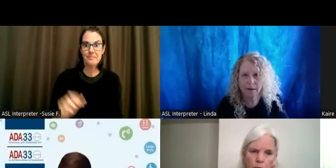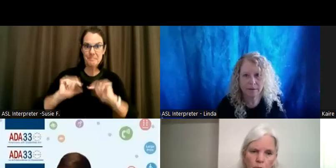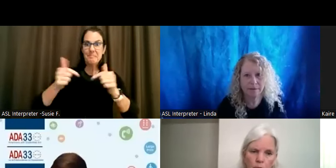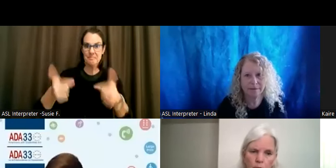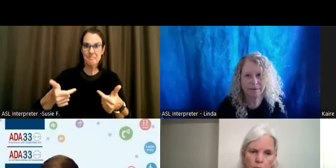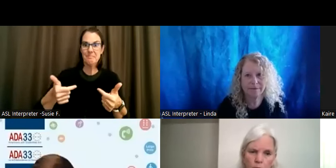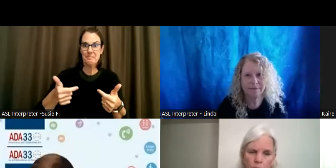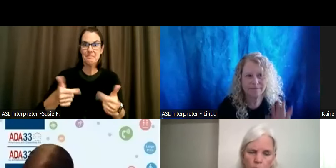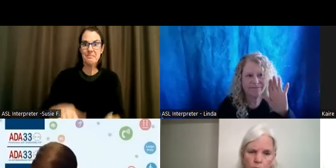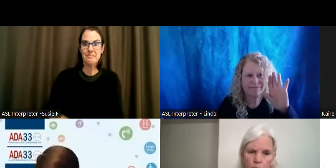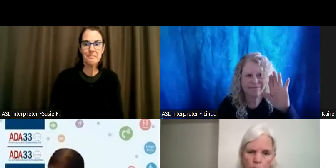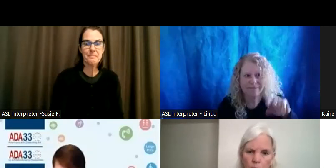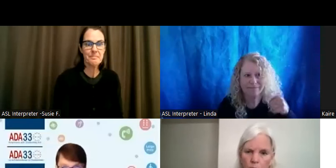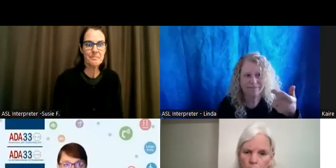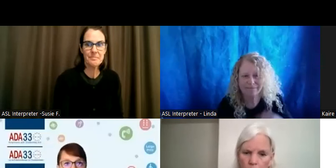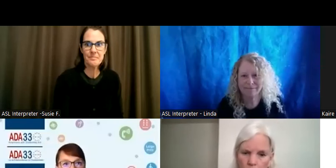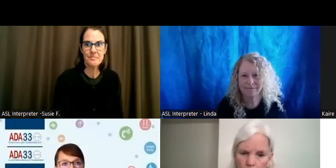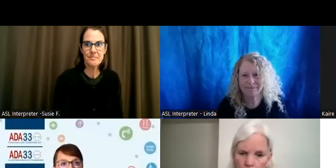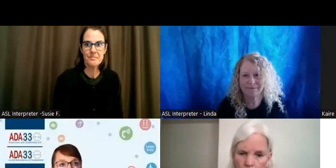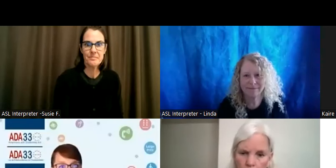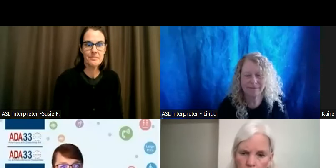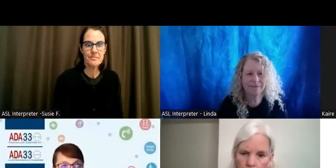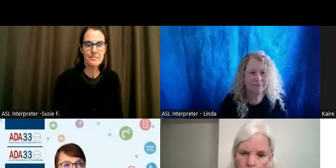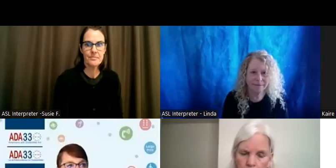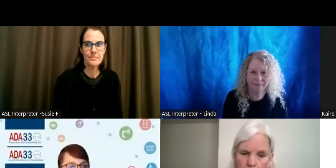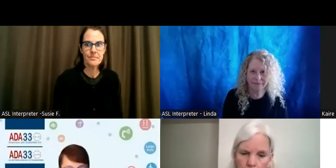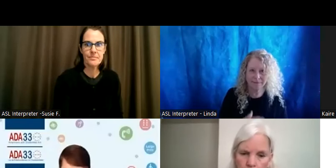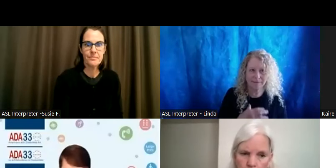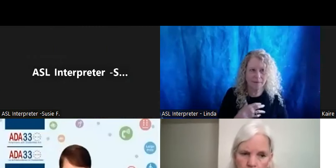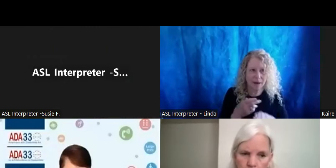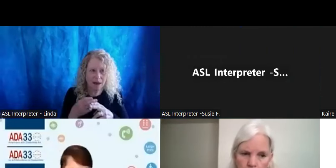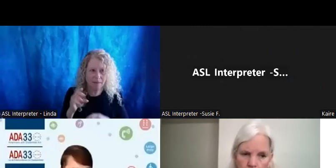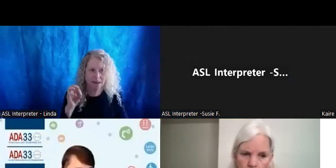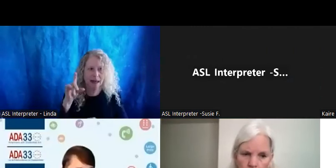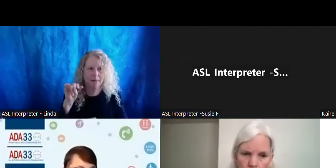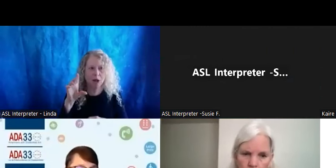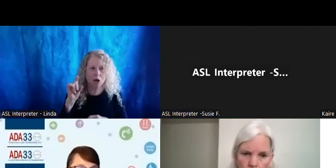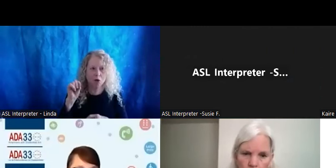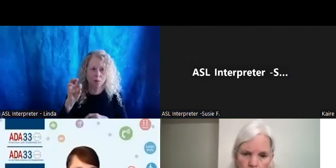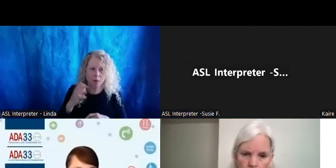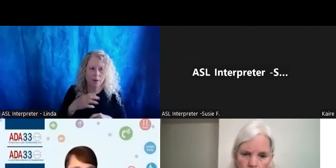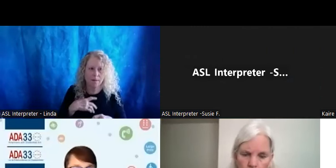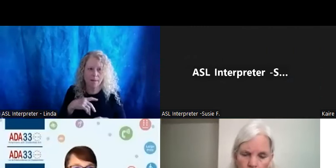My name is Emily Cooper, my pronouns are she and her, and I am the Legal Director